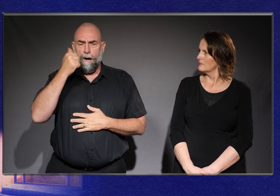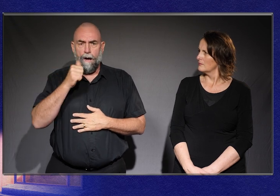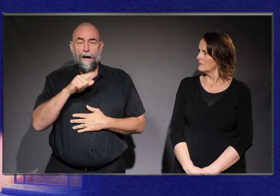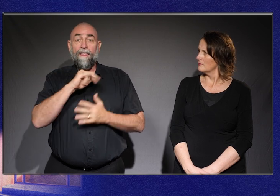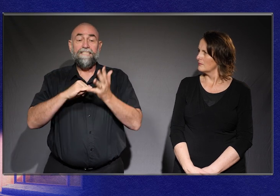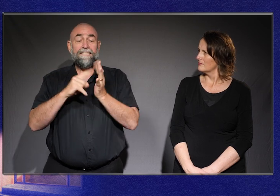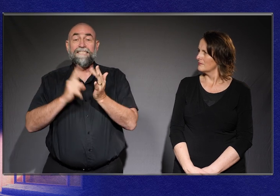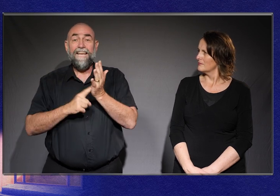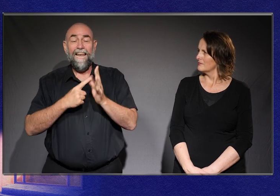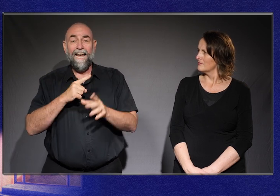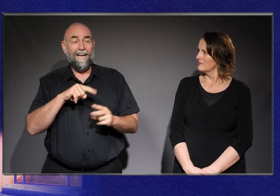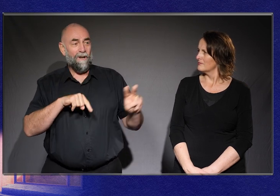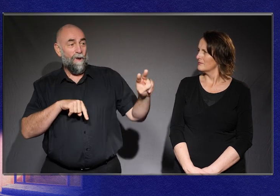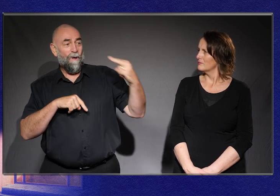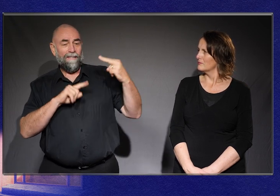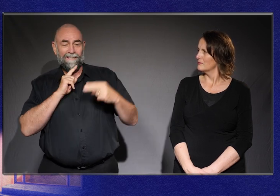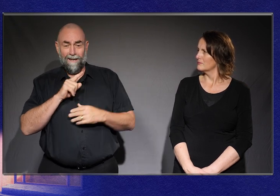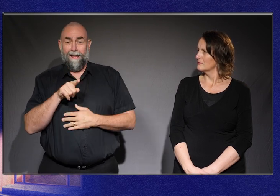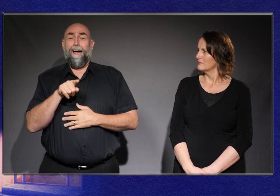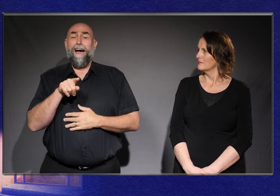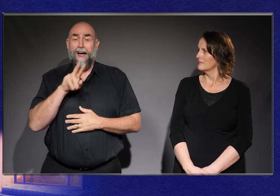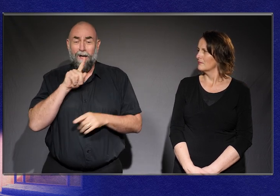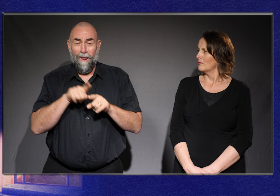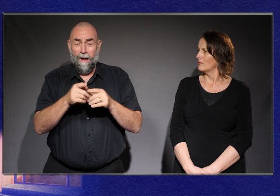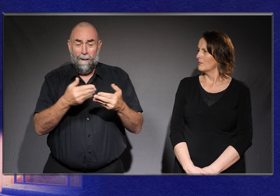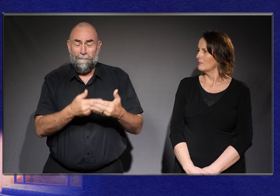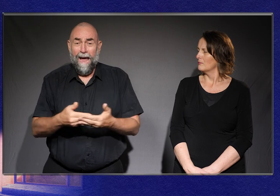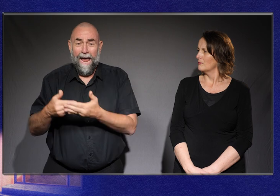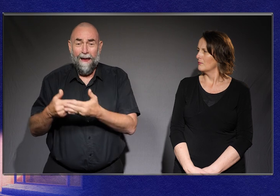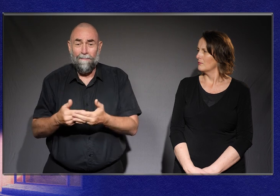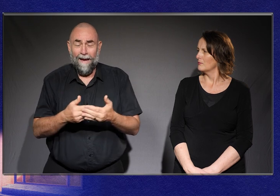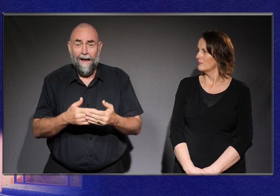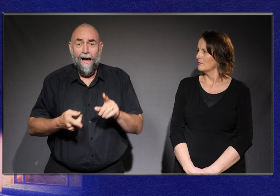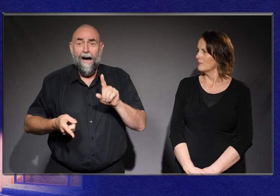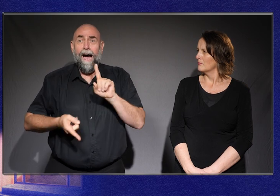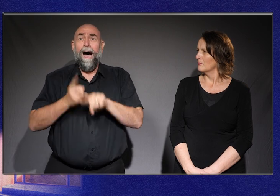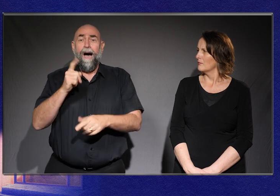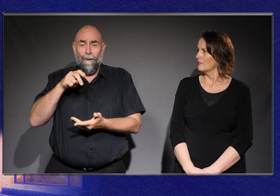“Oh my god it’s like watching a baby fawn find their feet”.